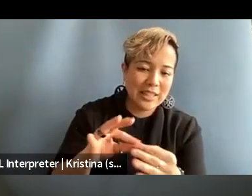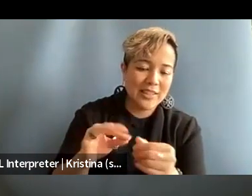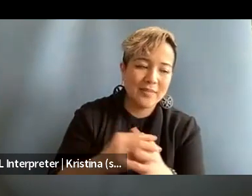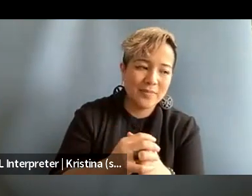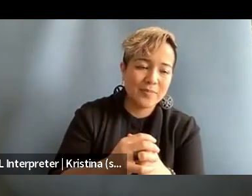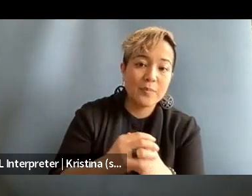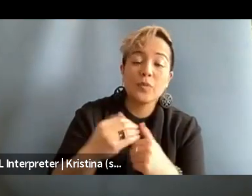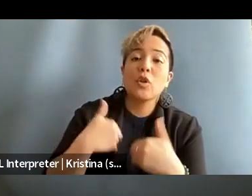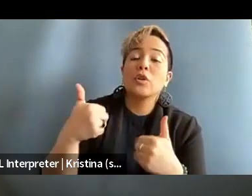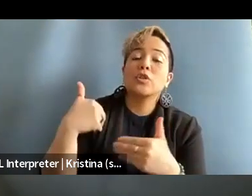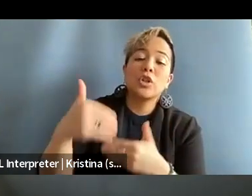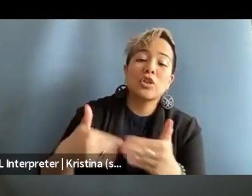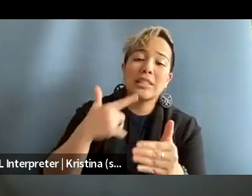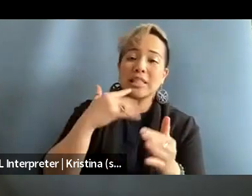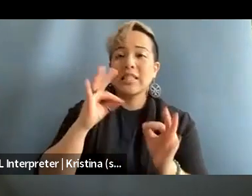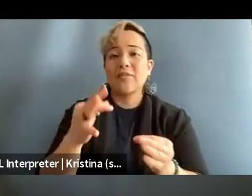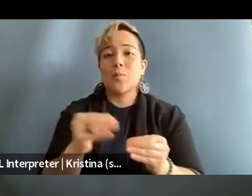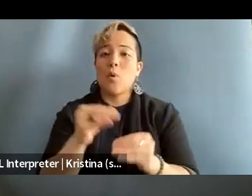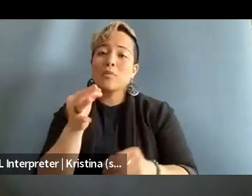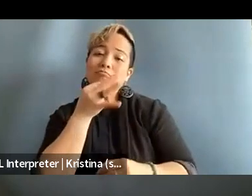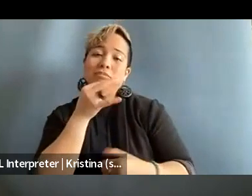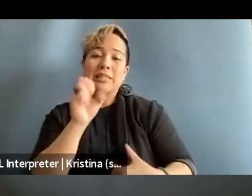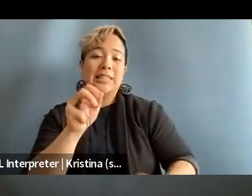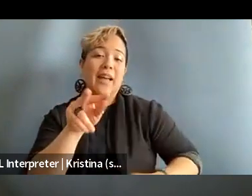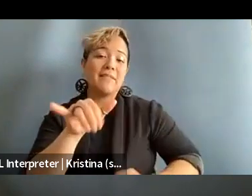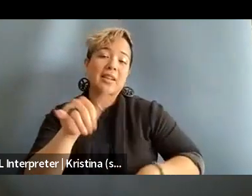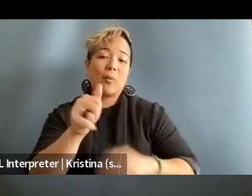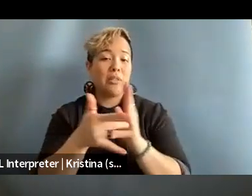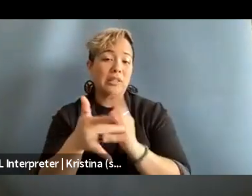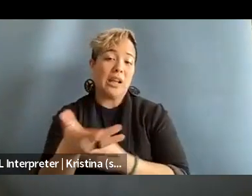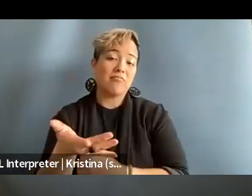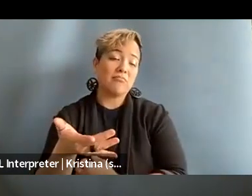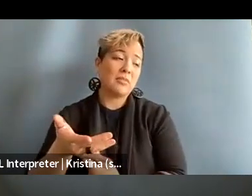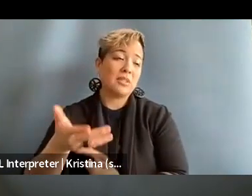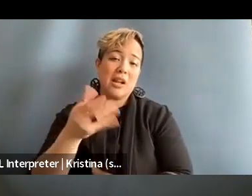The younger generation is definitely more savvy with tech and all of these things.